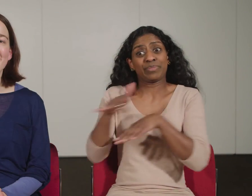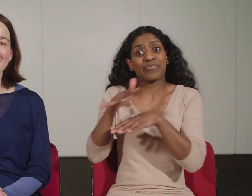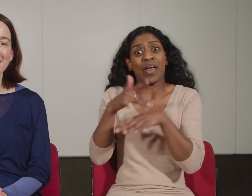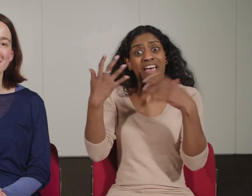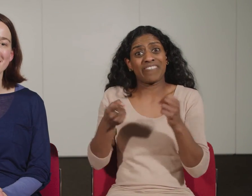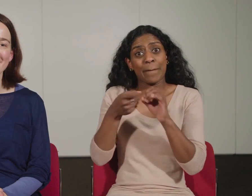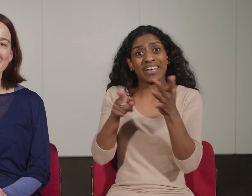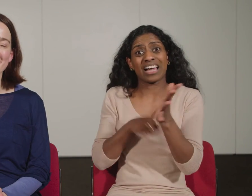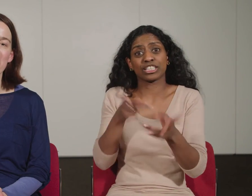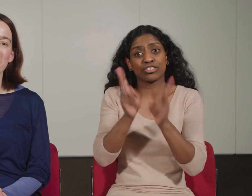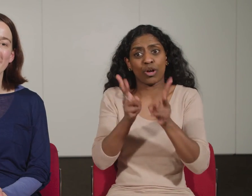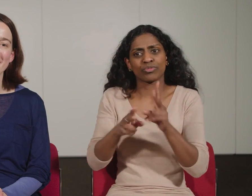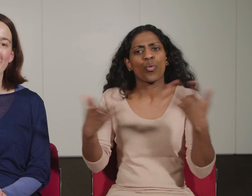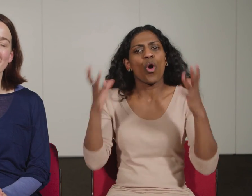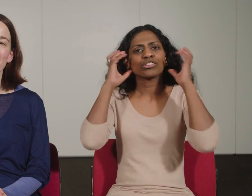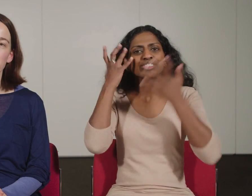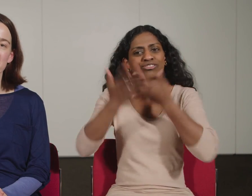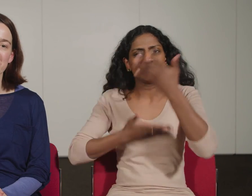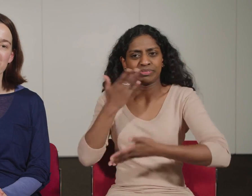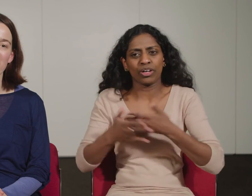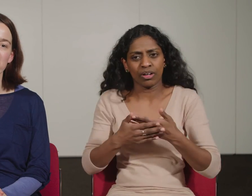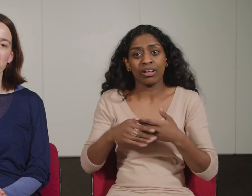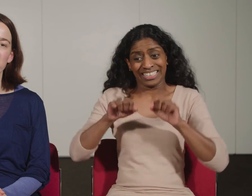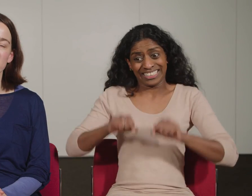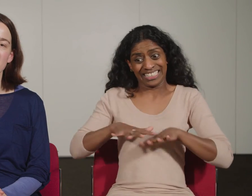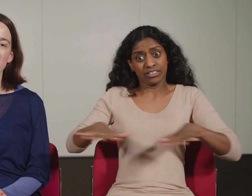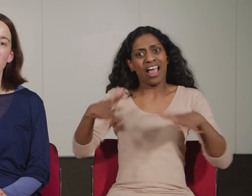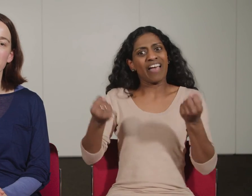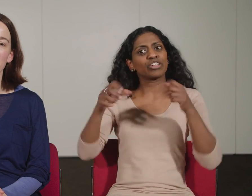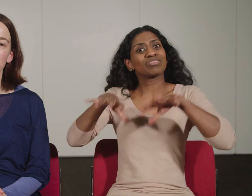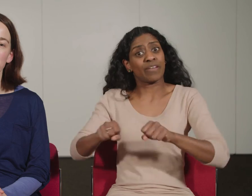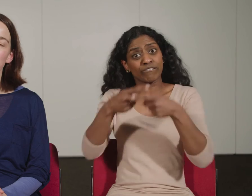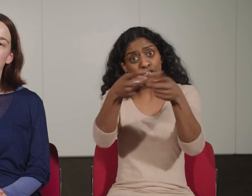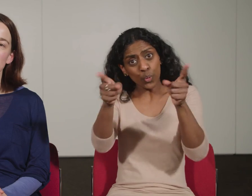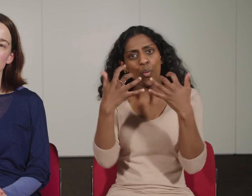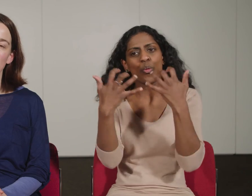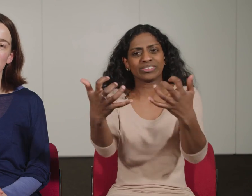Dedicated seats at BSL and Audio Described performances are available for audience members